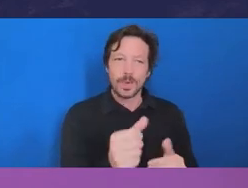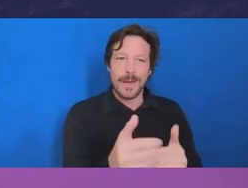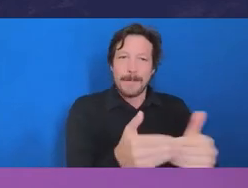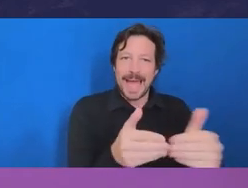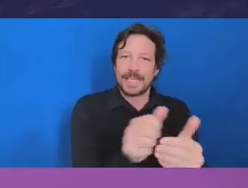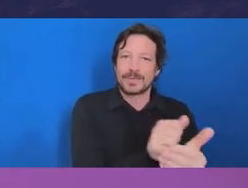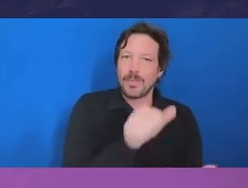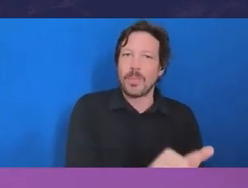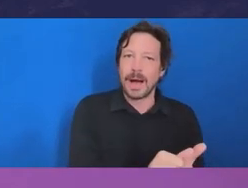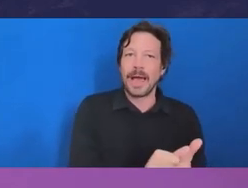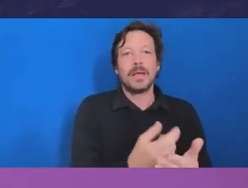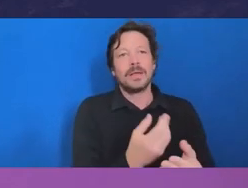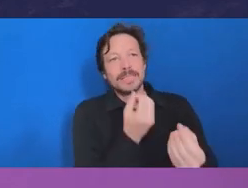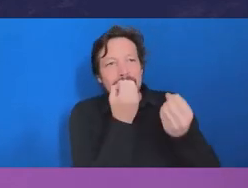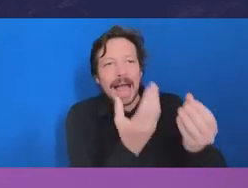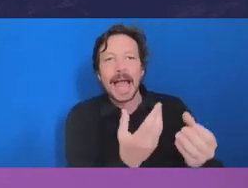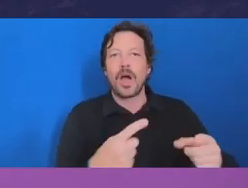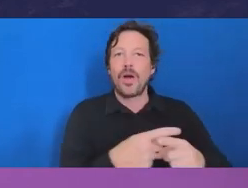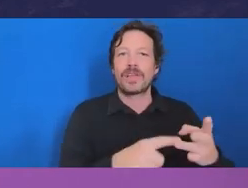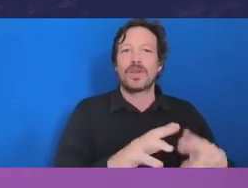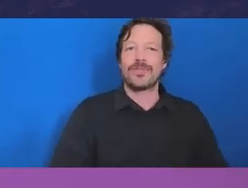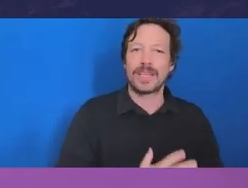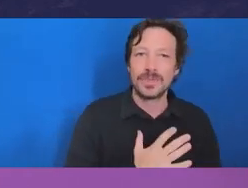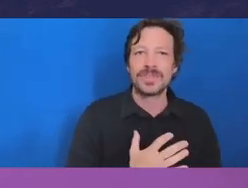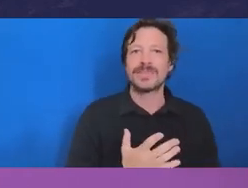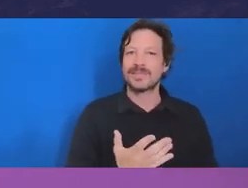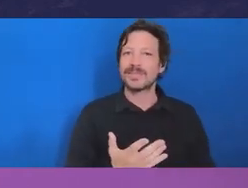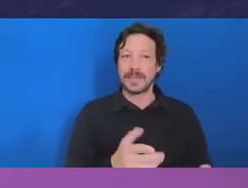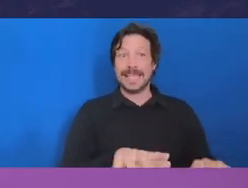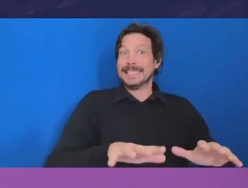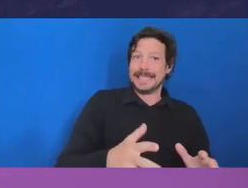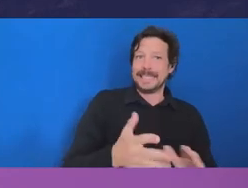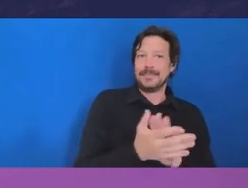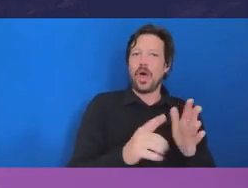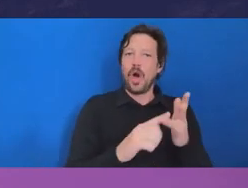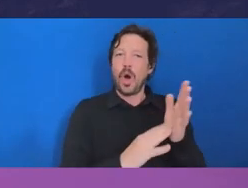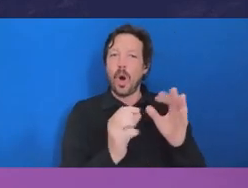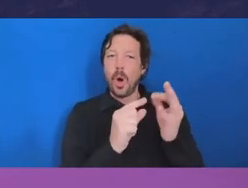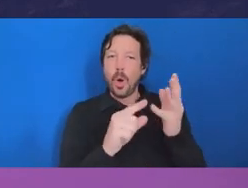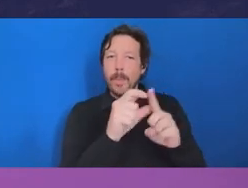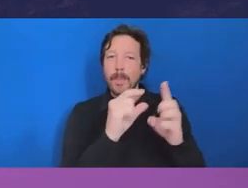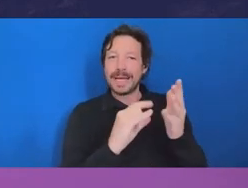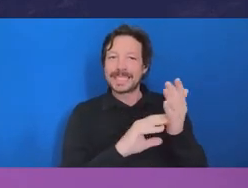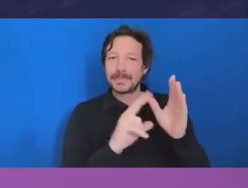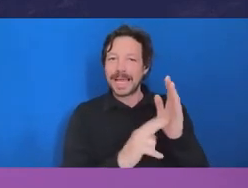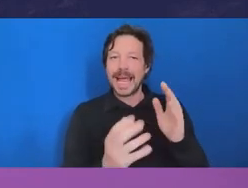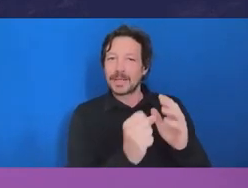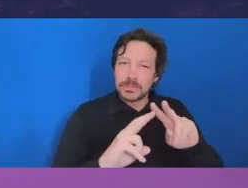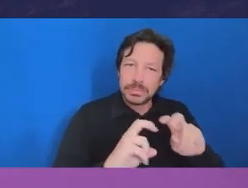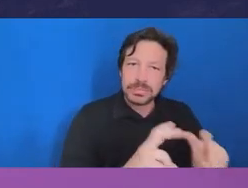So, you know, the importance of recognizing the perceptions in conflicts and dealing with those.